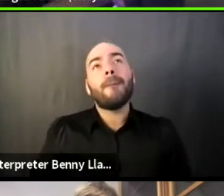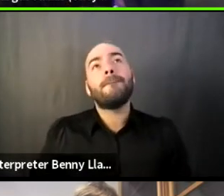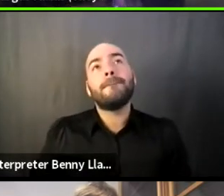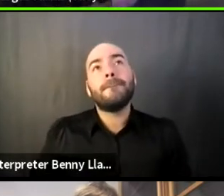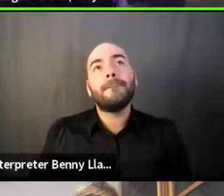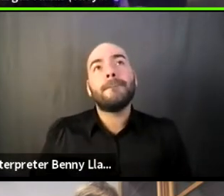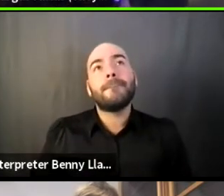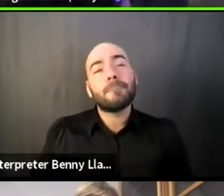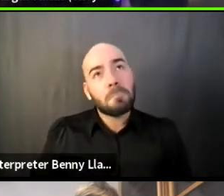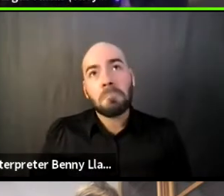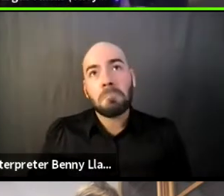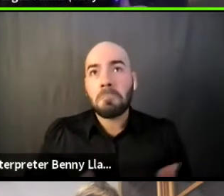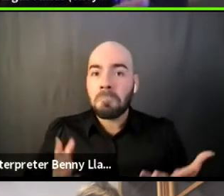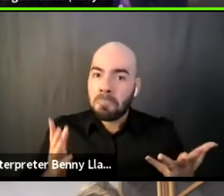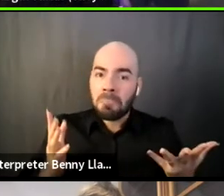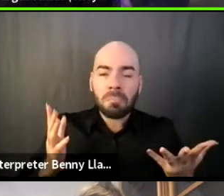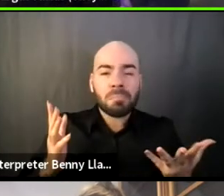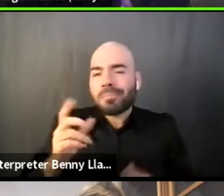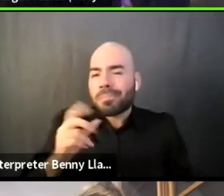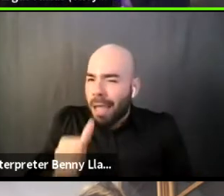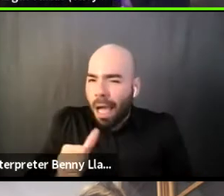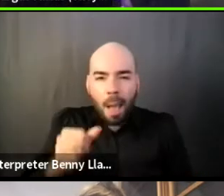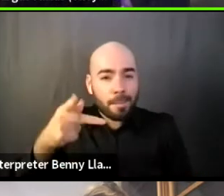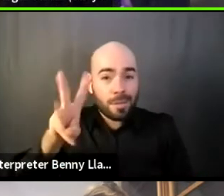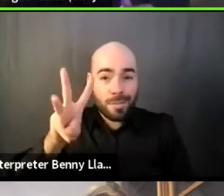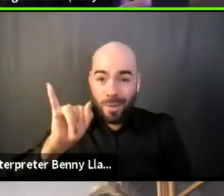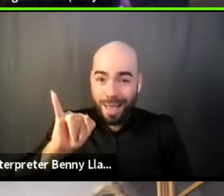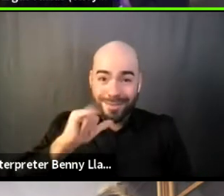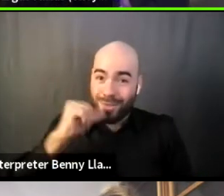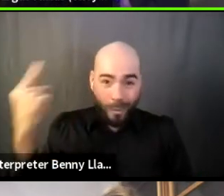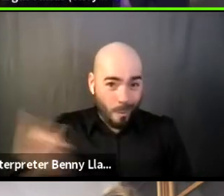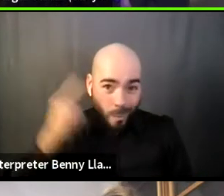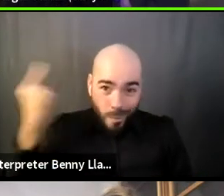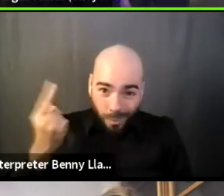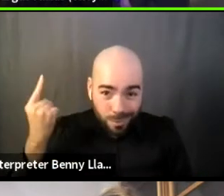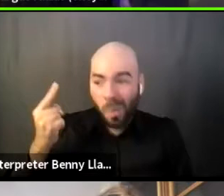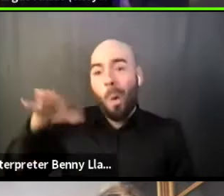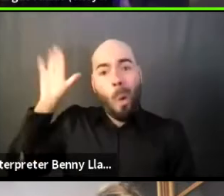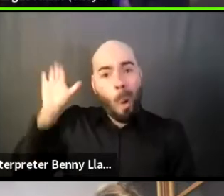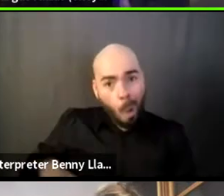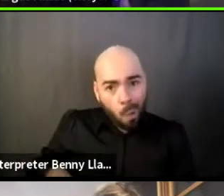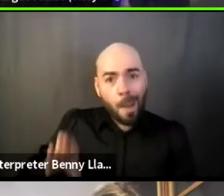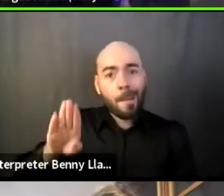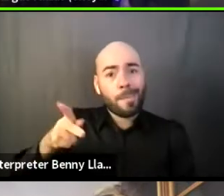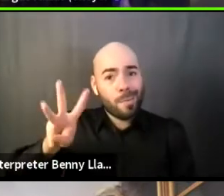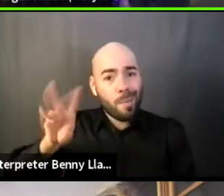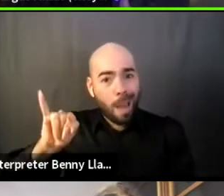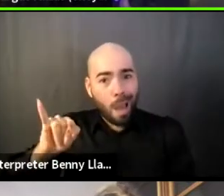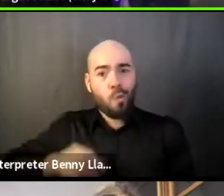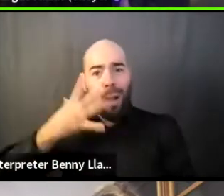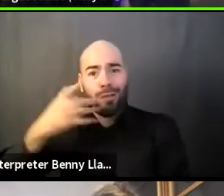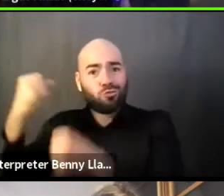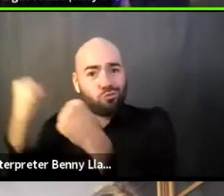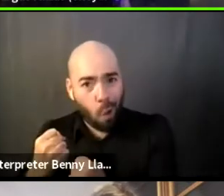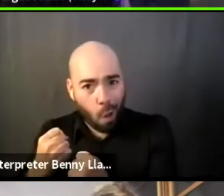is this is always not with PWIs. Like it can happen with BIPOC or queer theaters, as well.